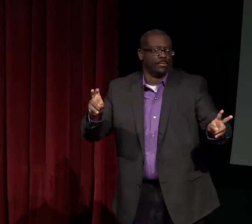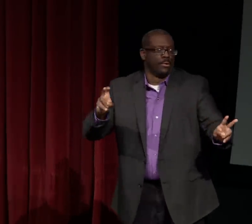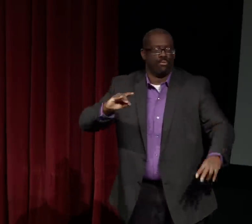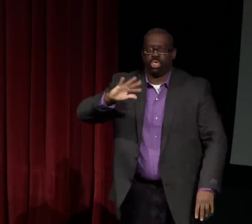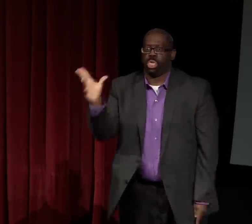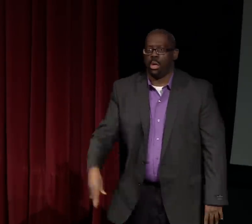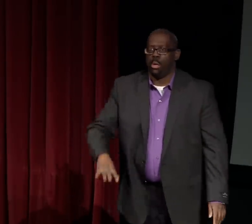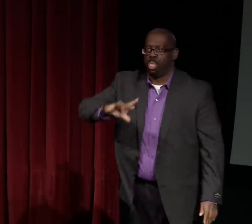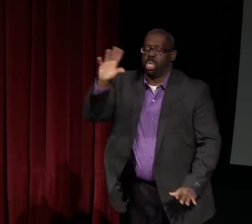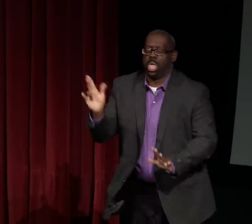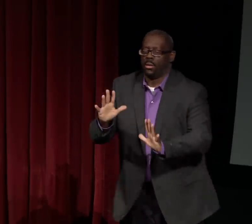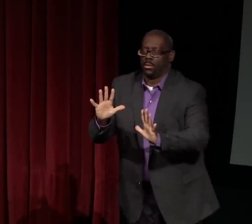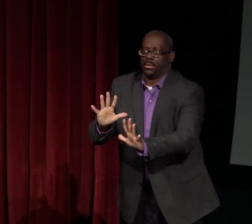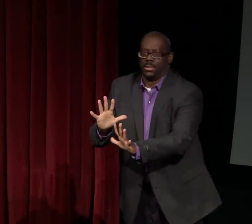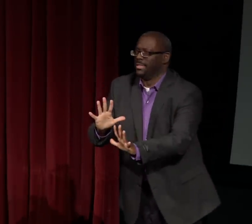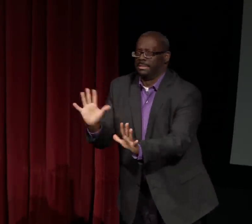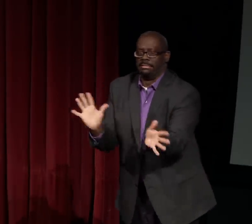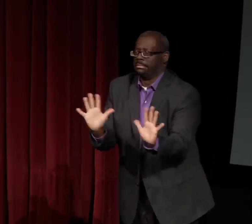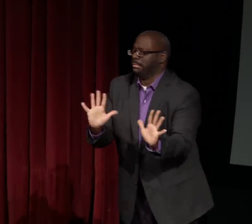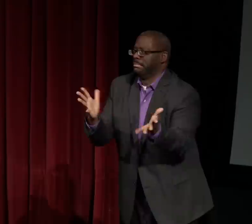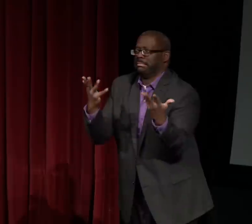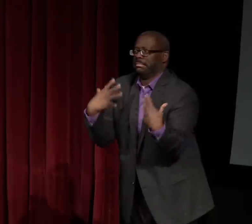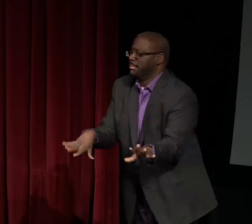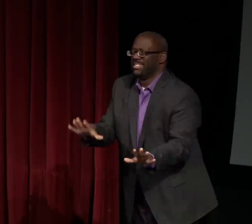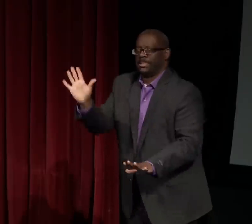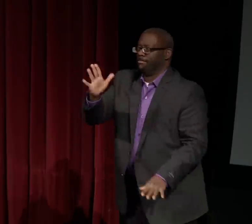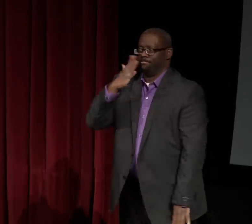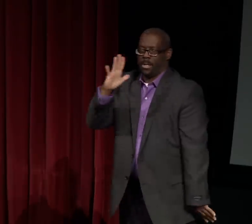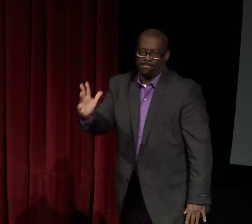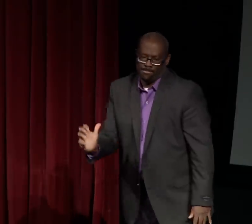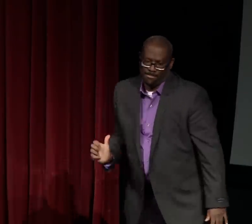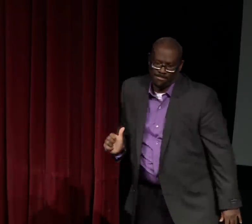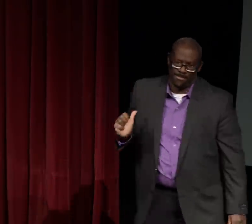it started to look like a reference to female genitalia.